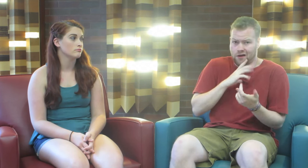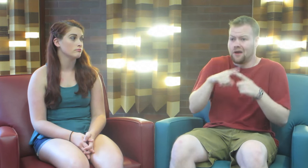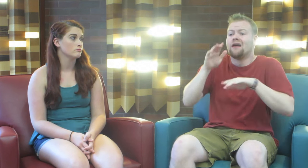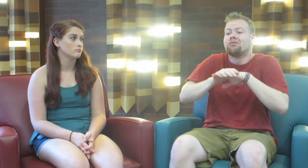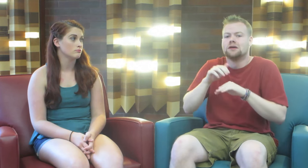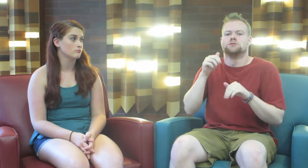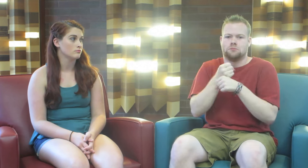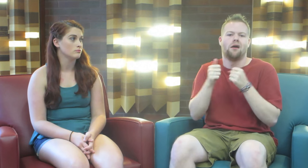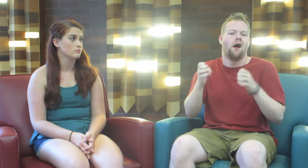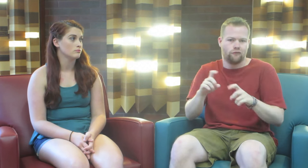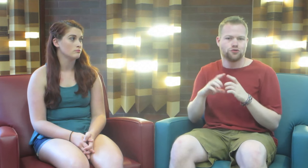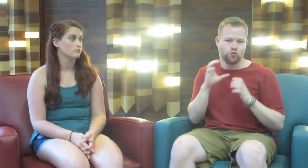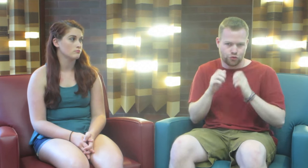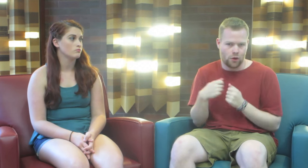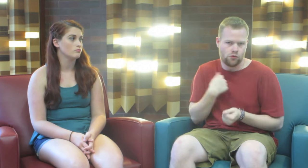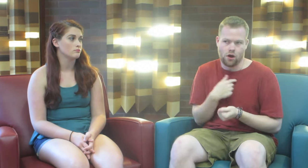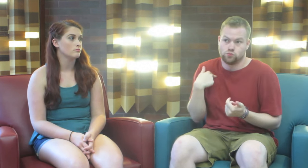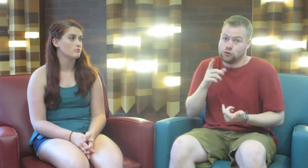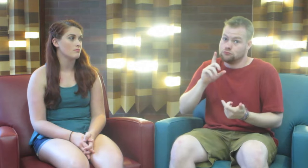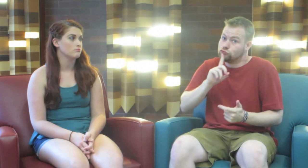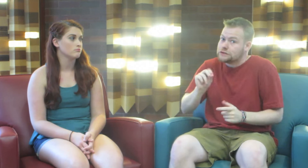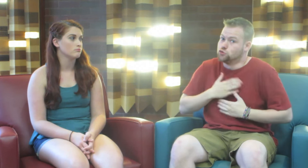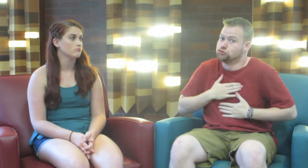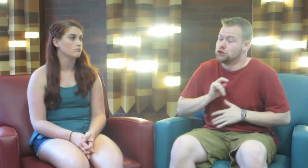but at least make an effort to communicate with us. We really do appreciate it.